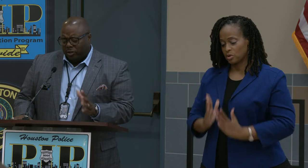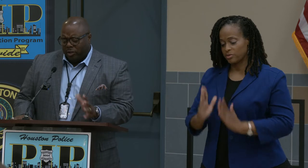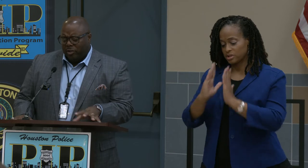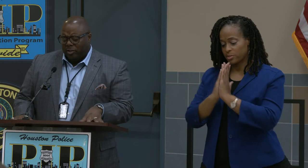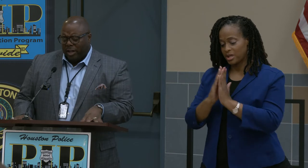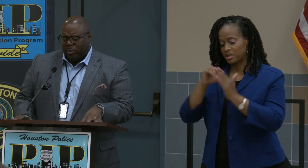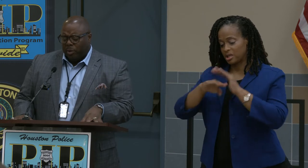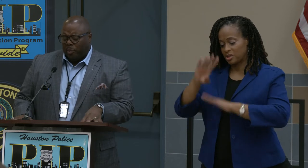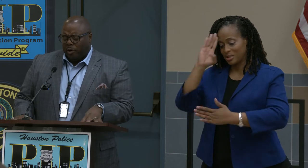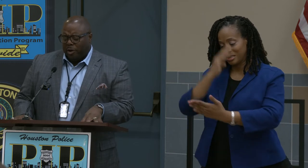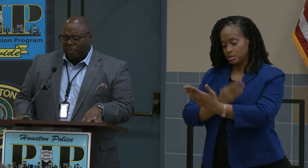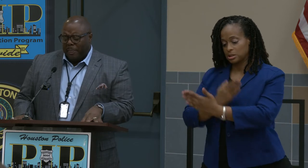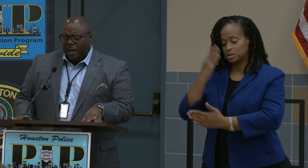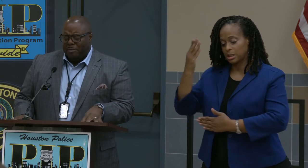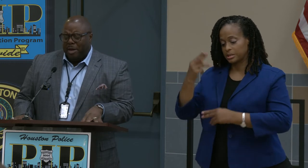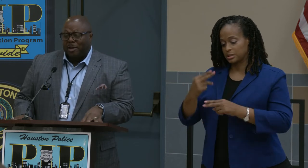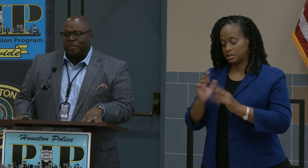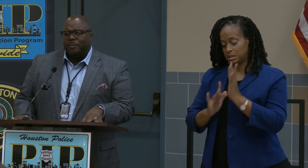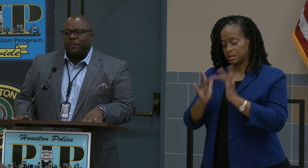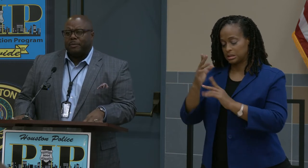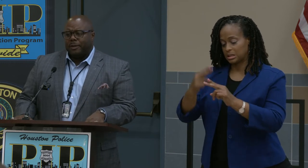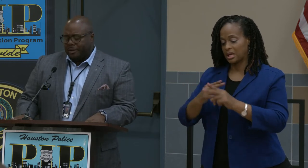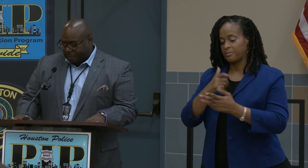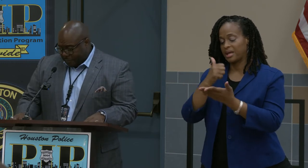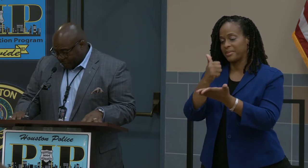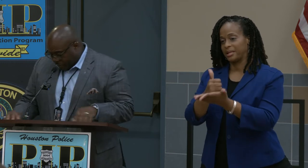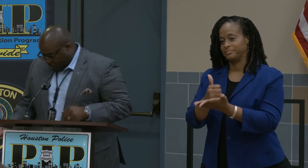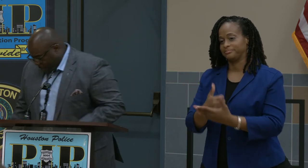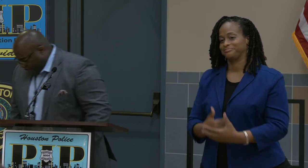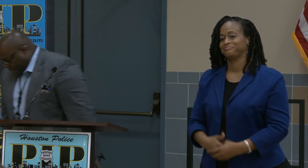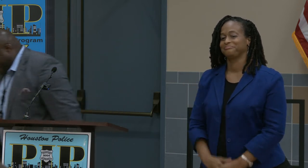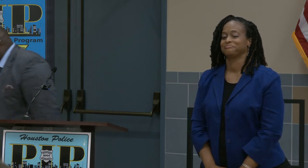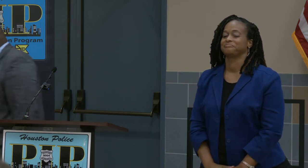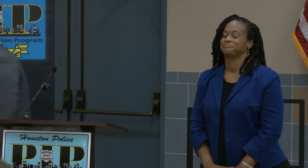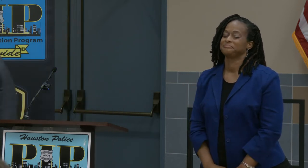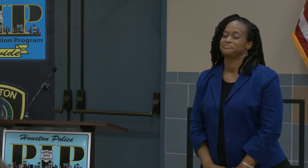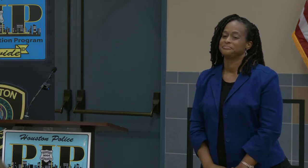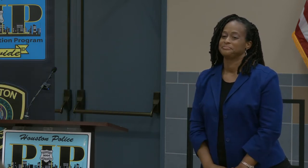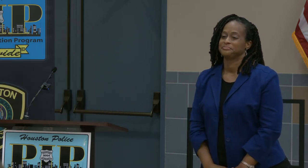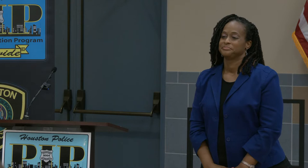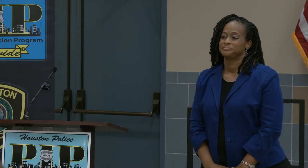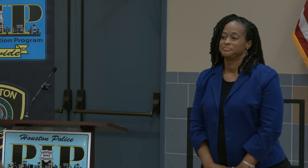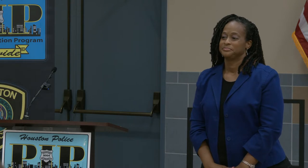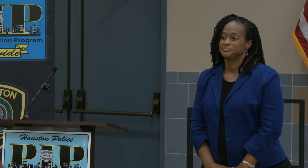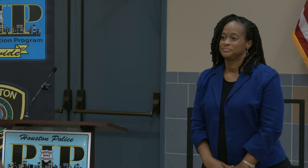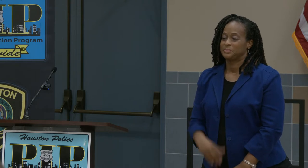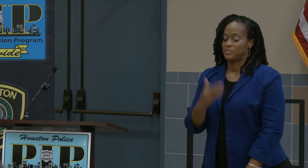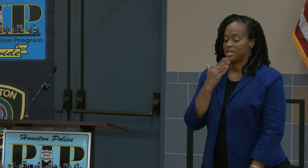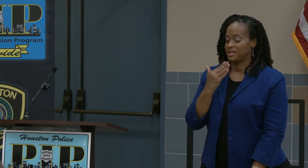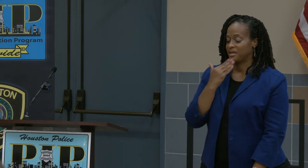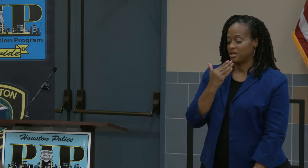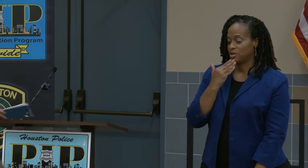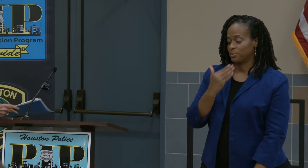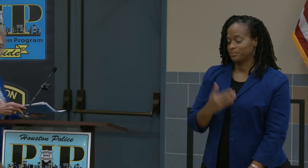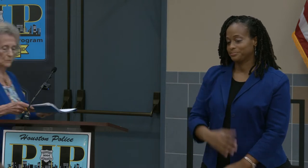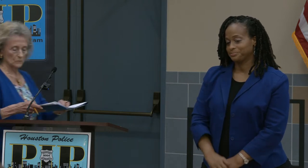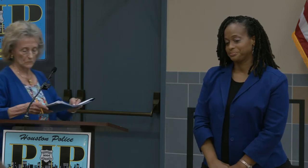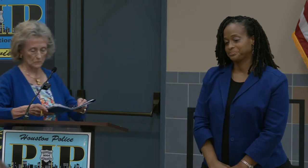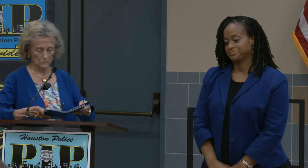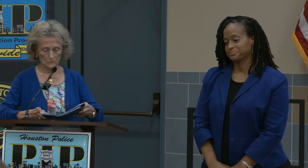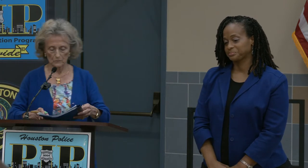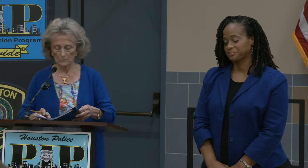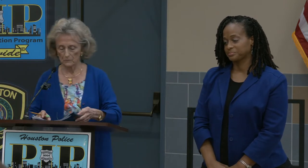son's name we pray, amen. >> Amen.